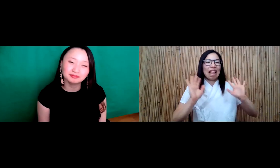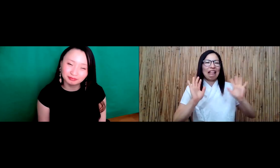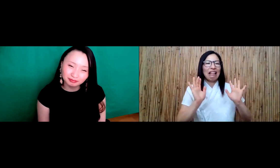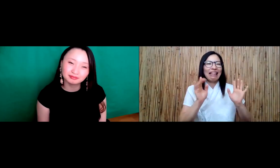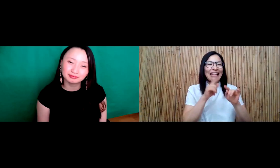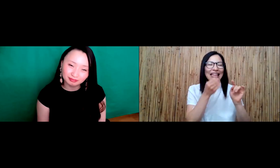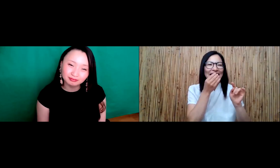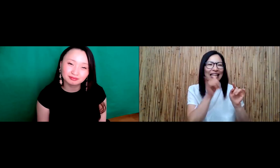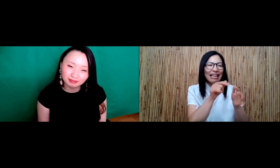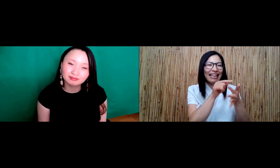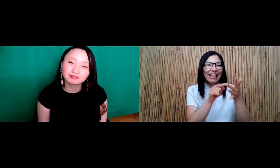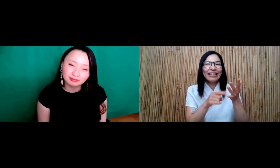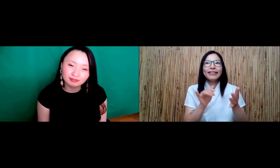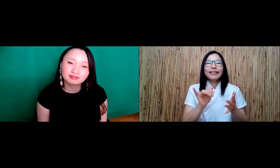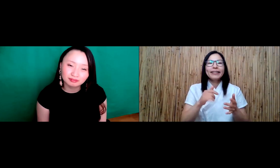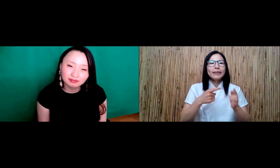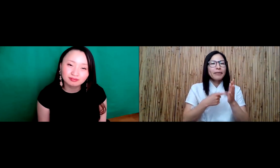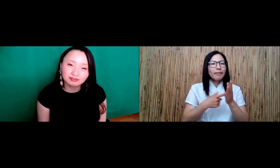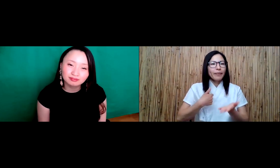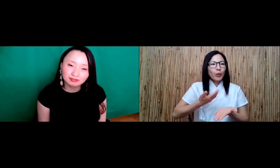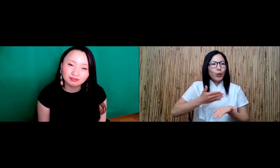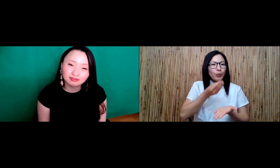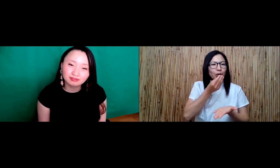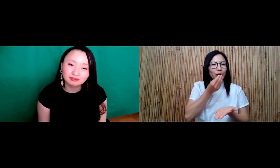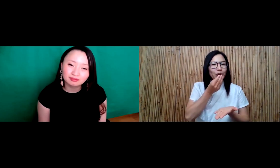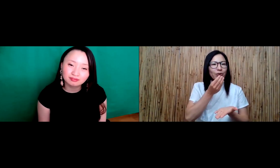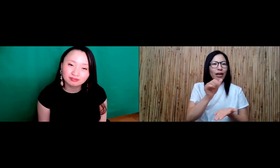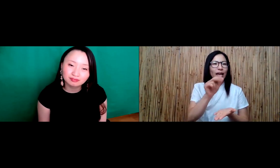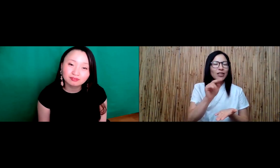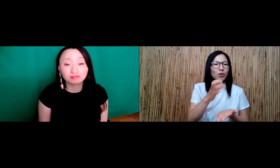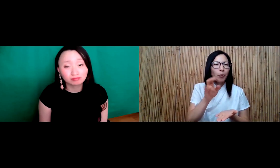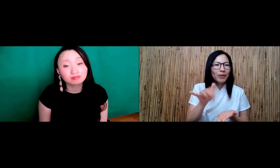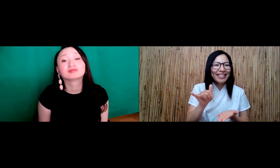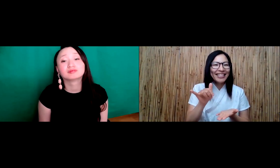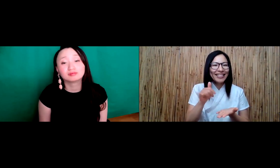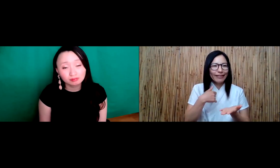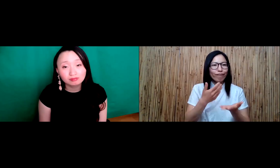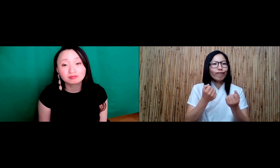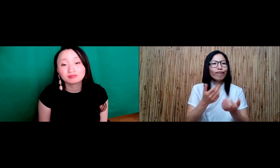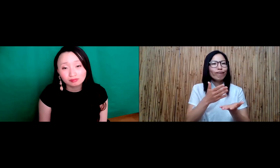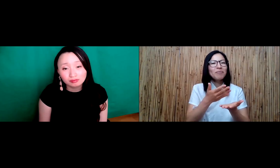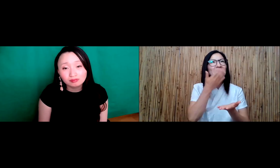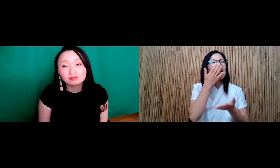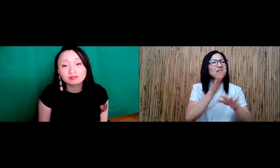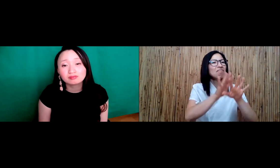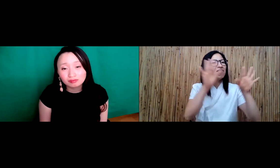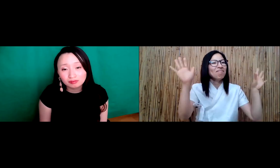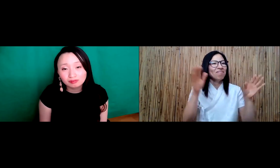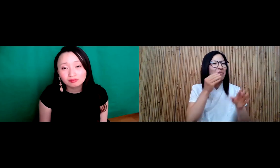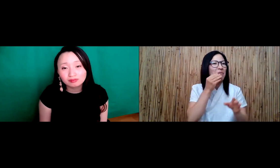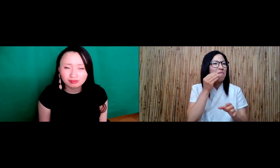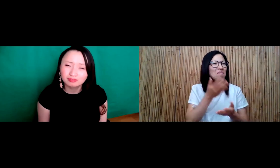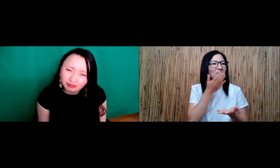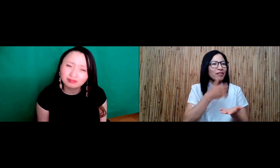But some people are are turned off by it. Sometimes, I will make anchovies. I know it